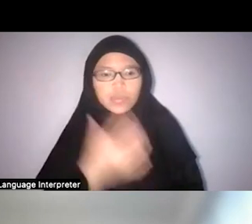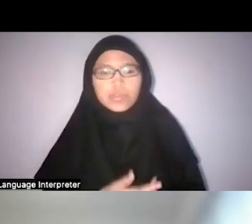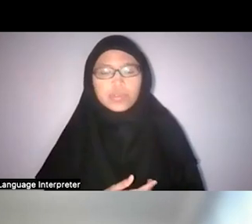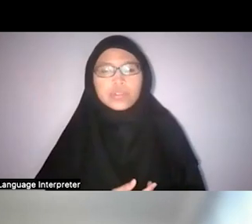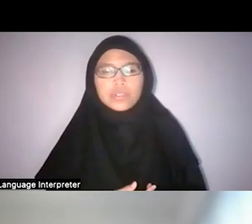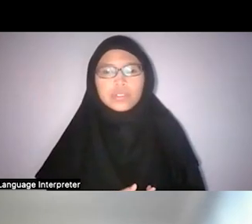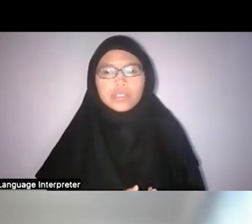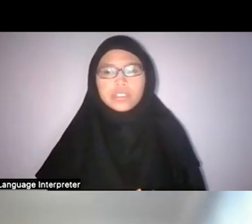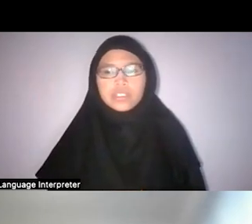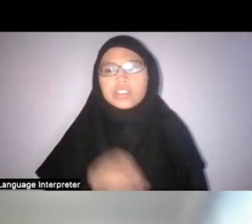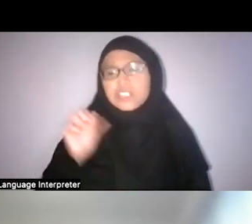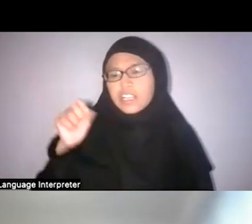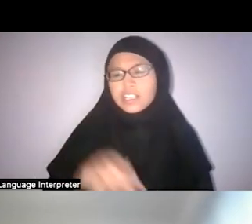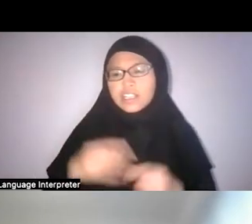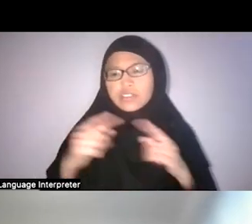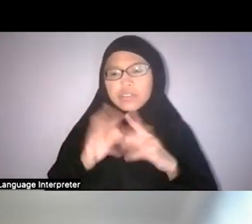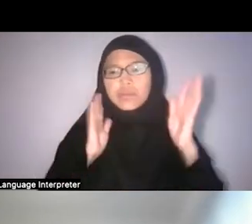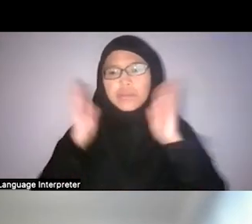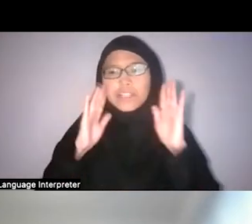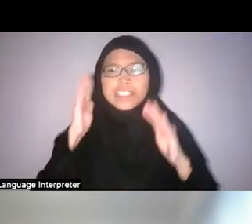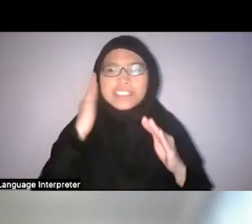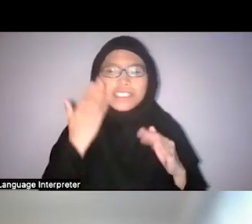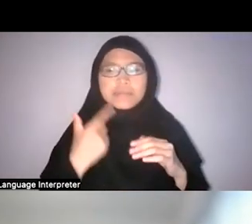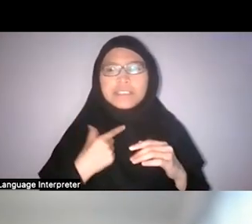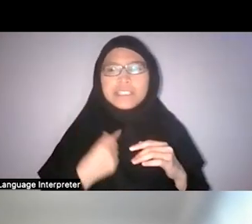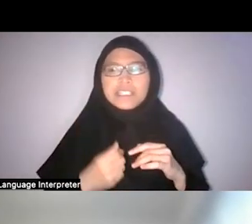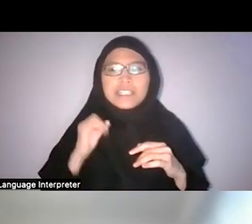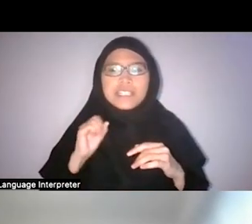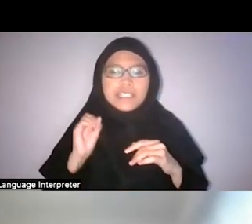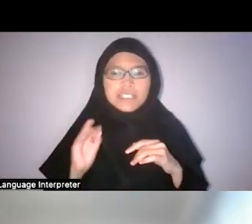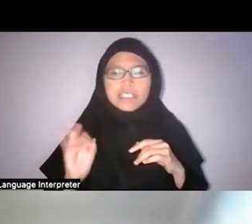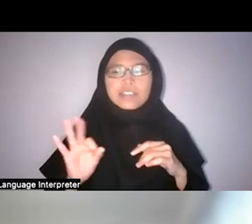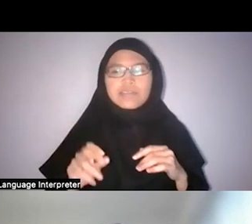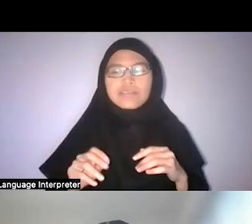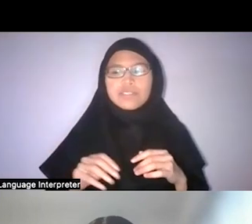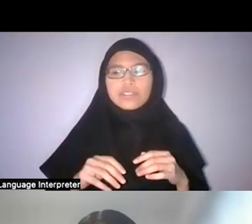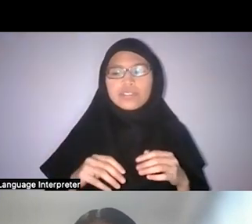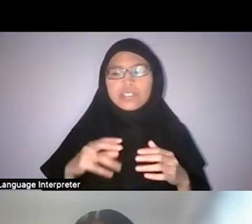Faris: Absolutely. And to the Malays, it seems, if you read the older literature at least,